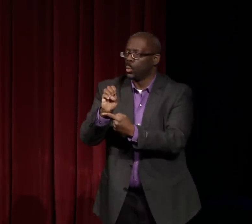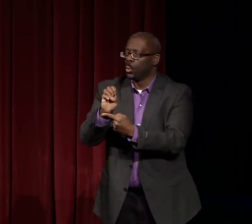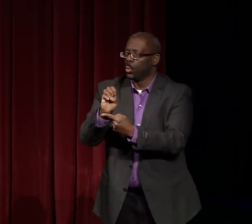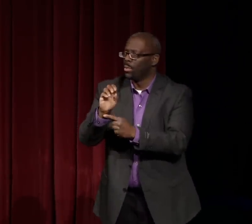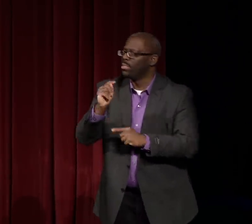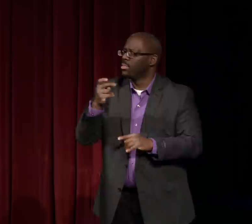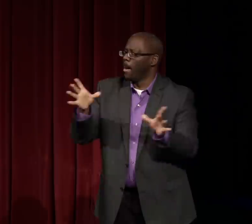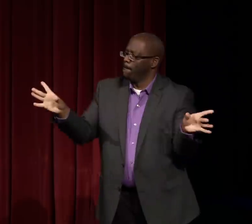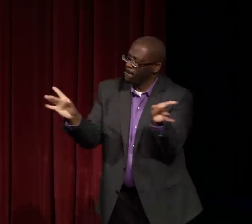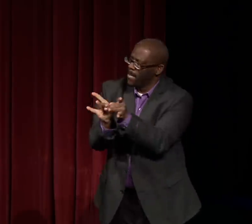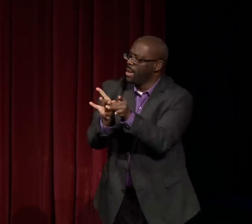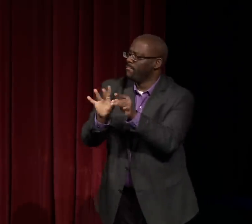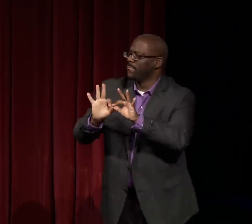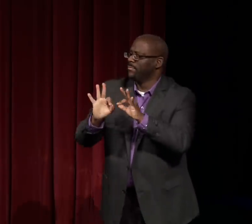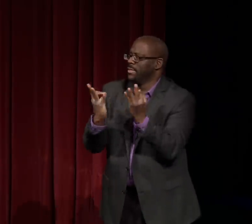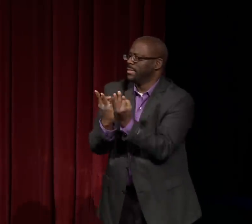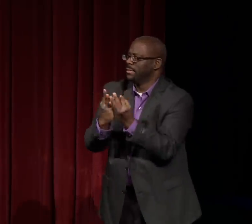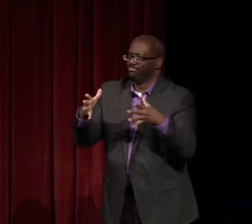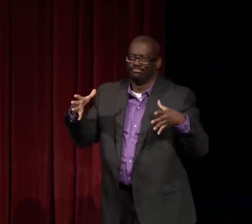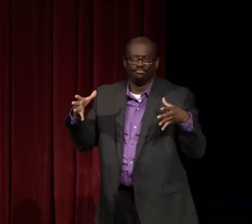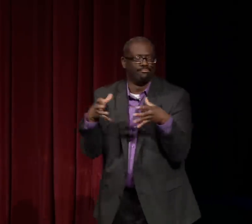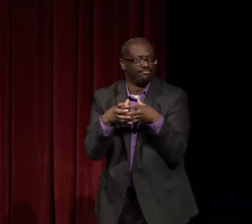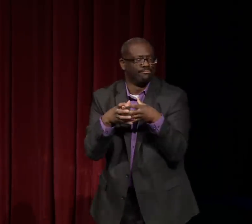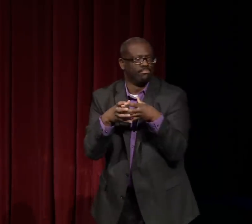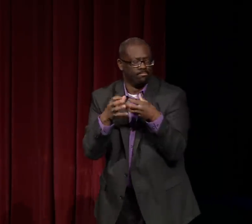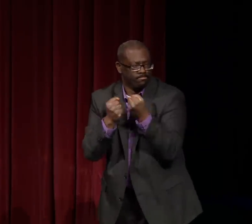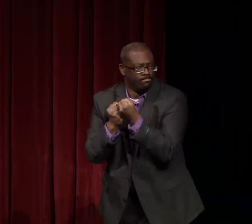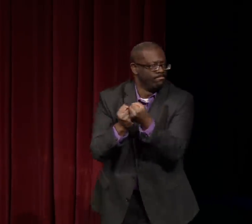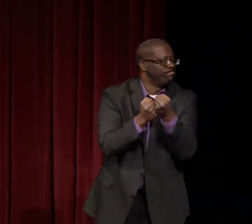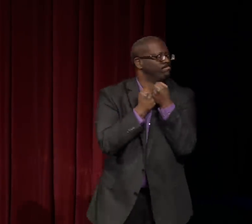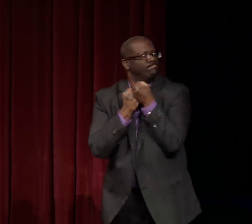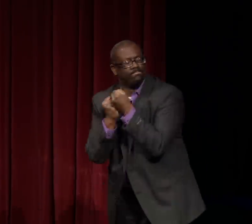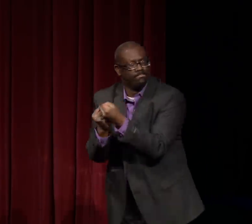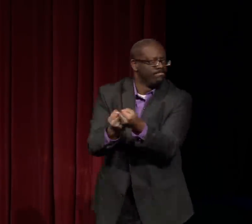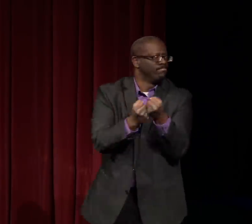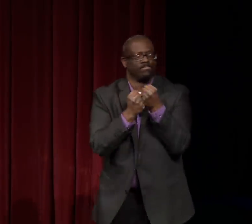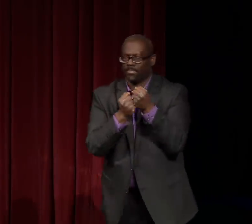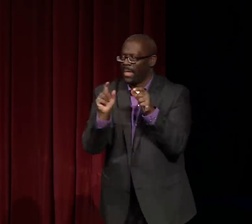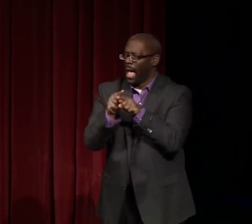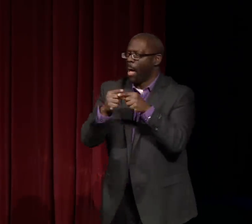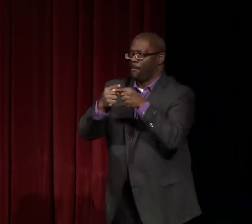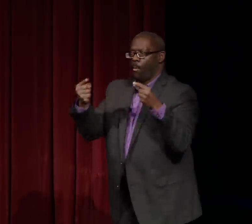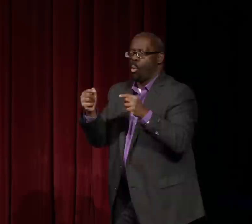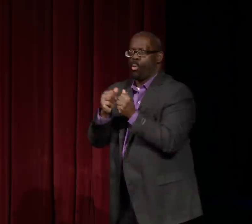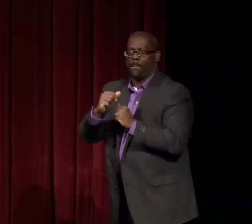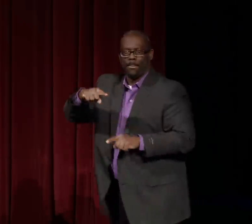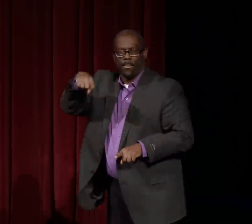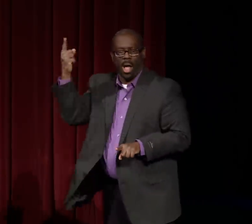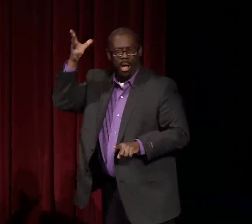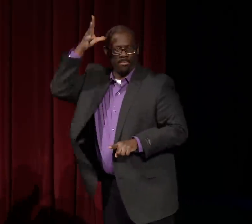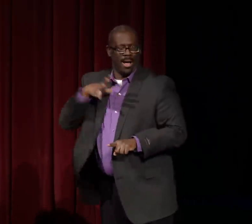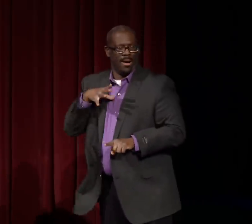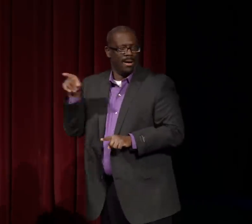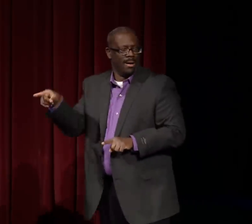who are the glue that really holds the family together. This is what we often experience.